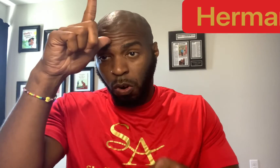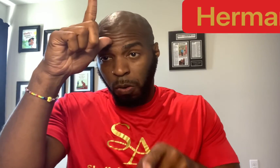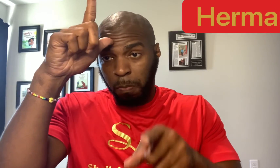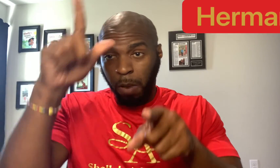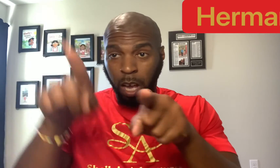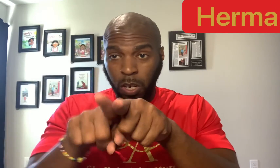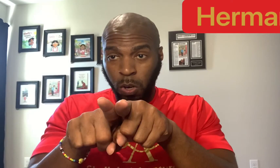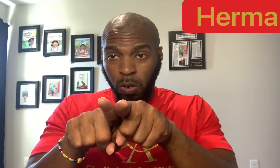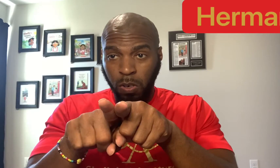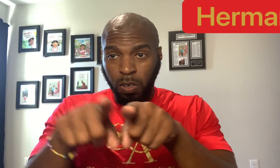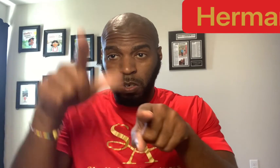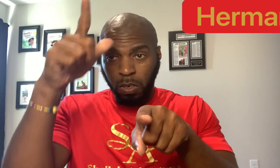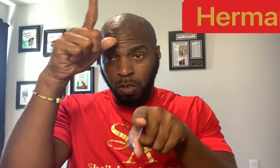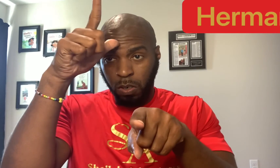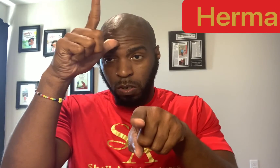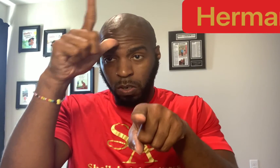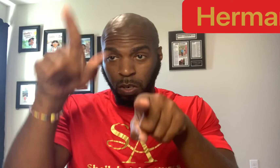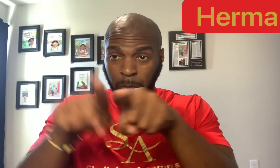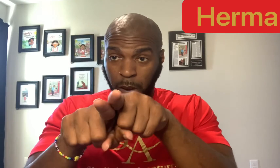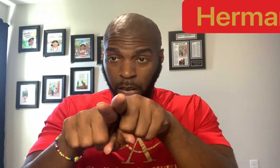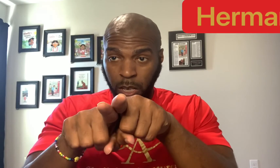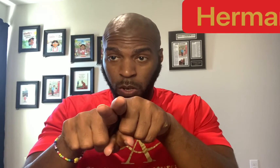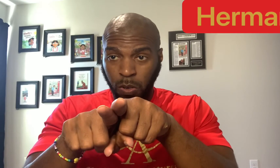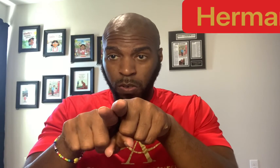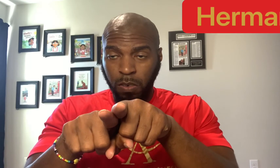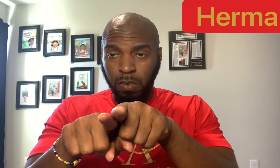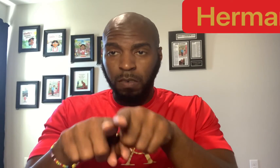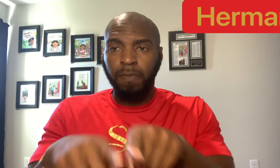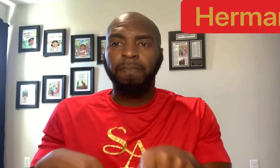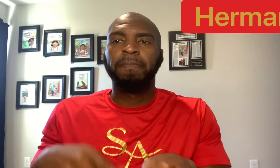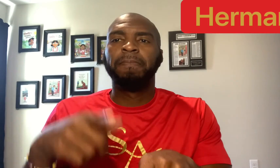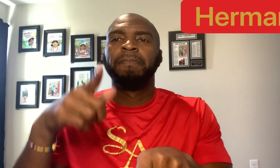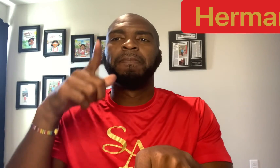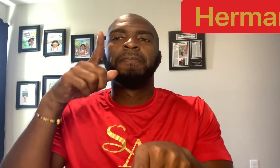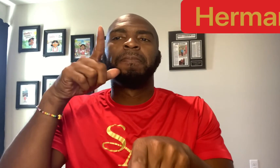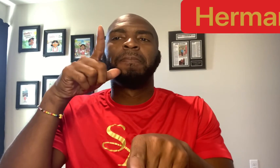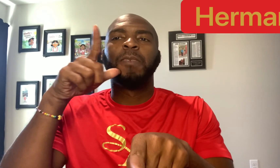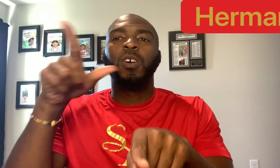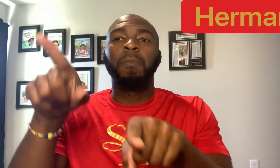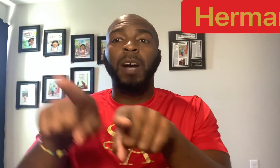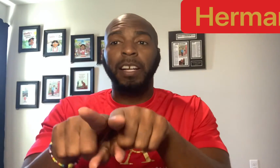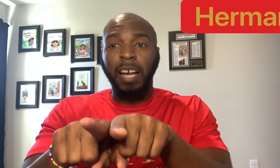Hermano. Hermana.